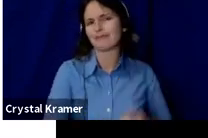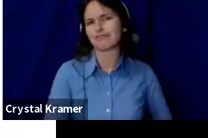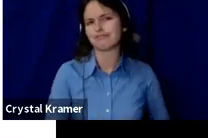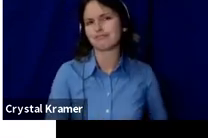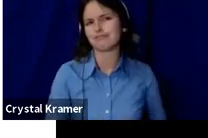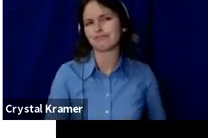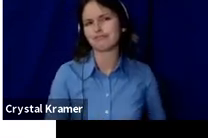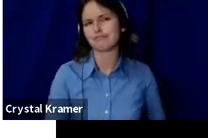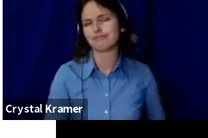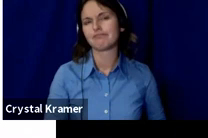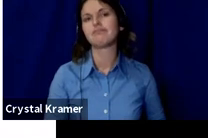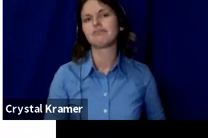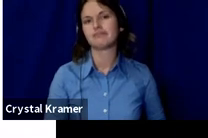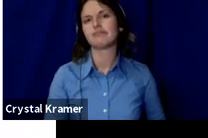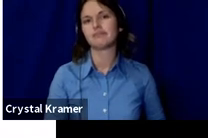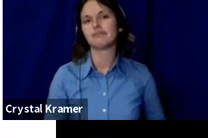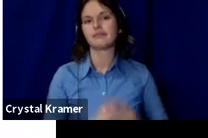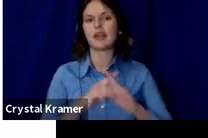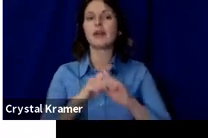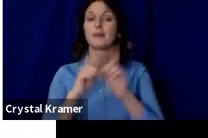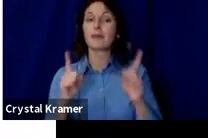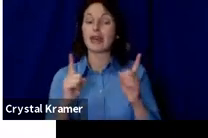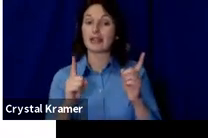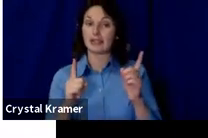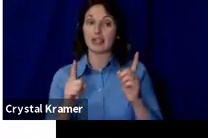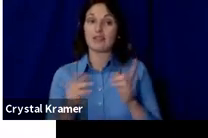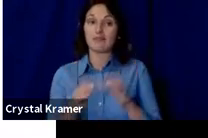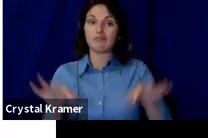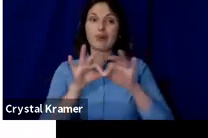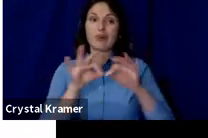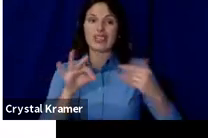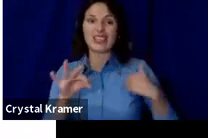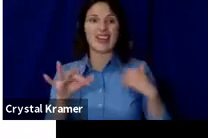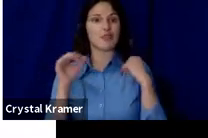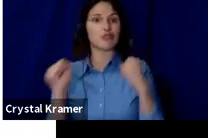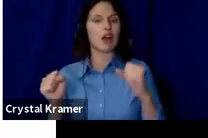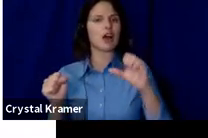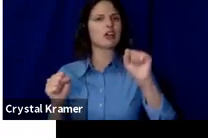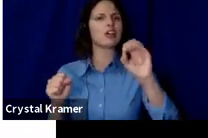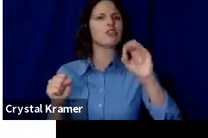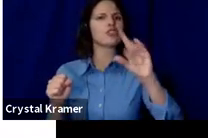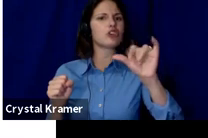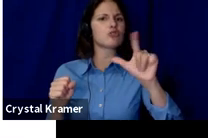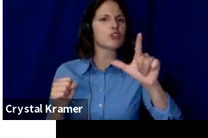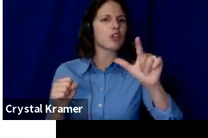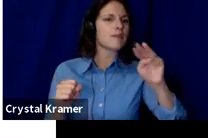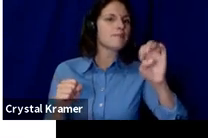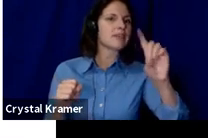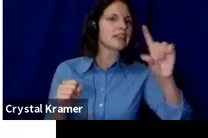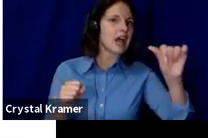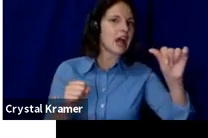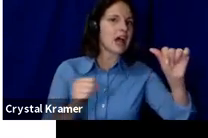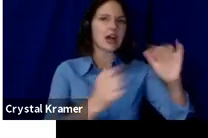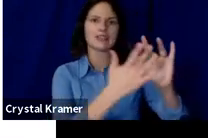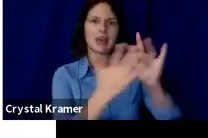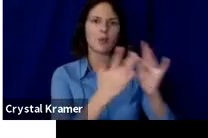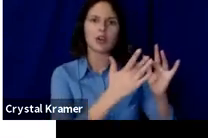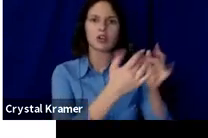But having a strong social media network of some sort, a social media support system will